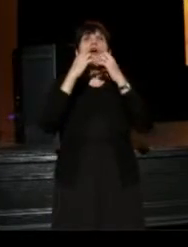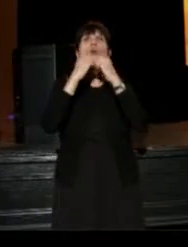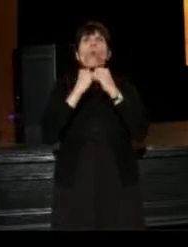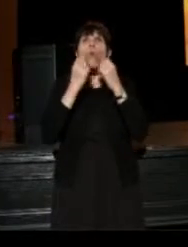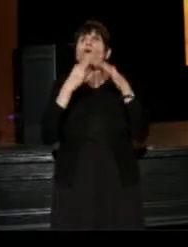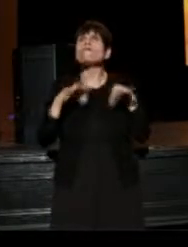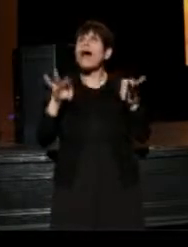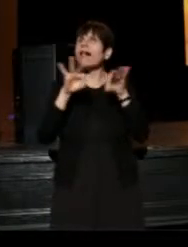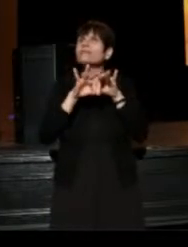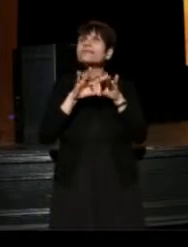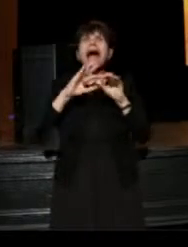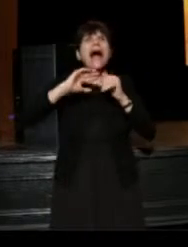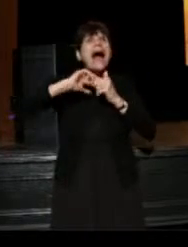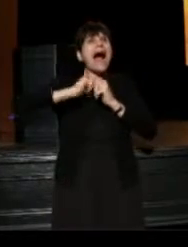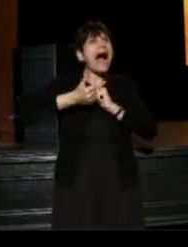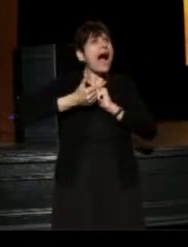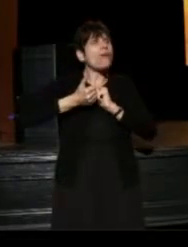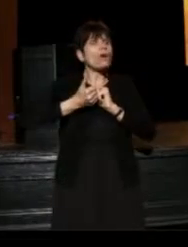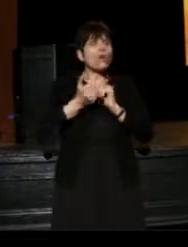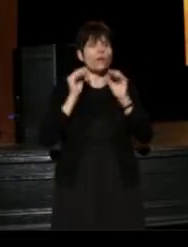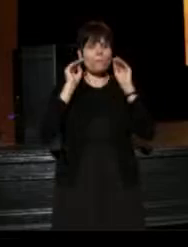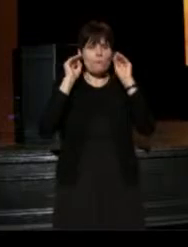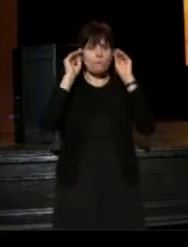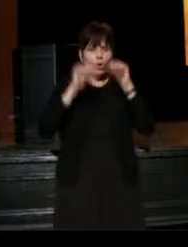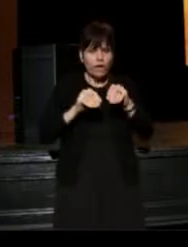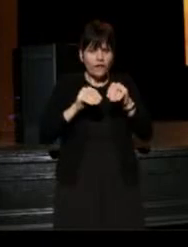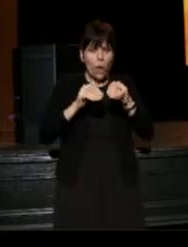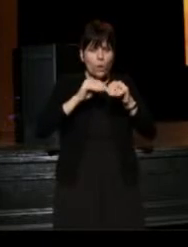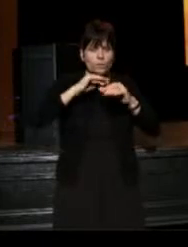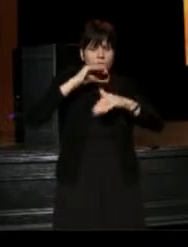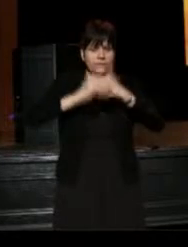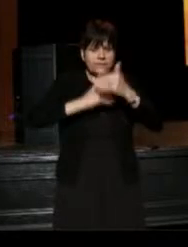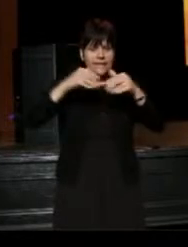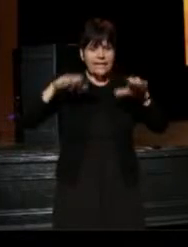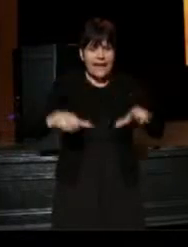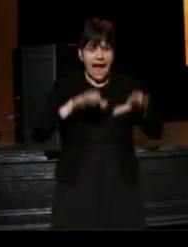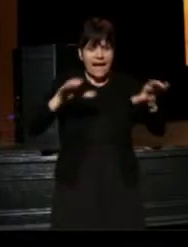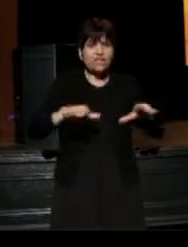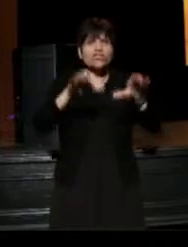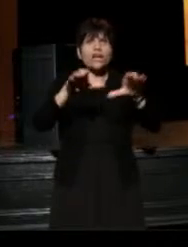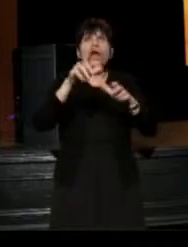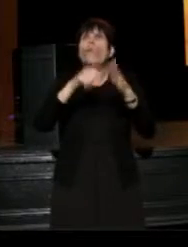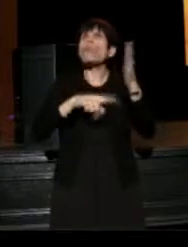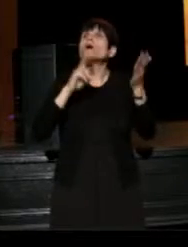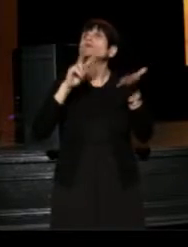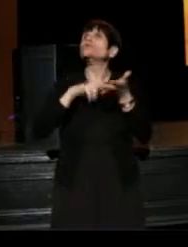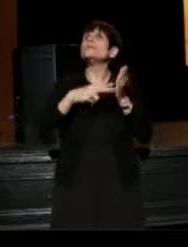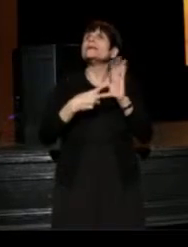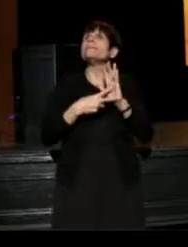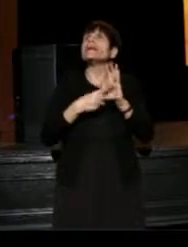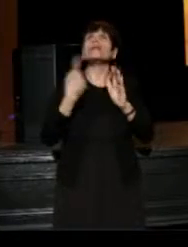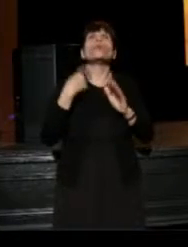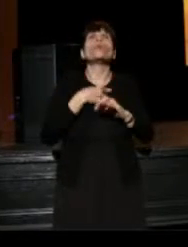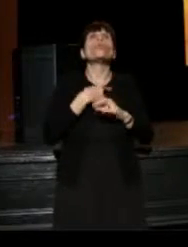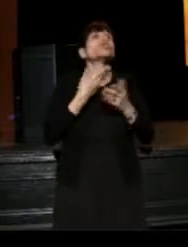and say, "How are we putting those in action?" And what do we mean when we say we are serving the community?